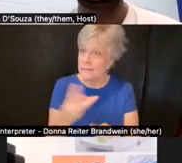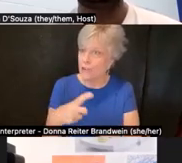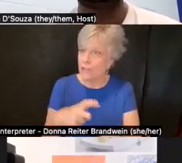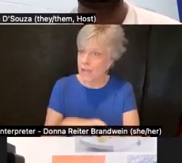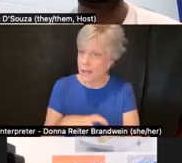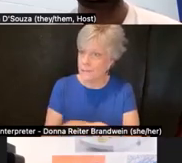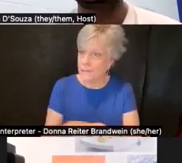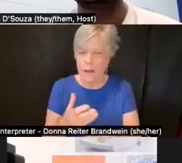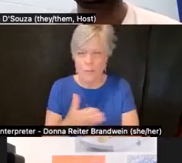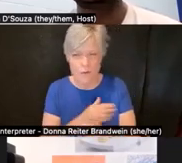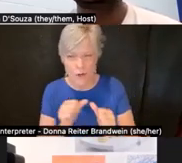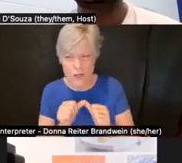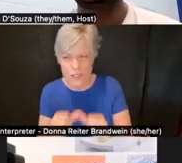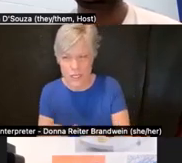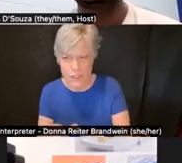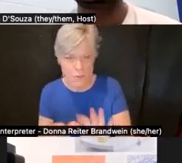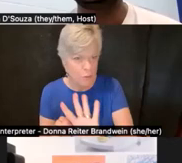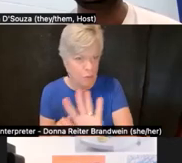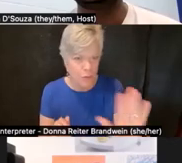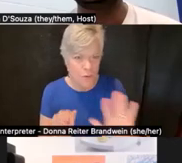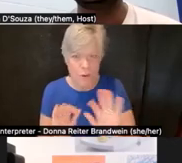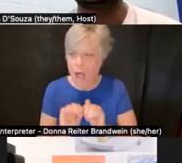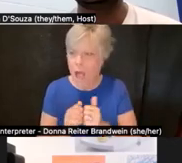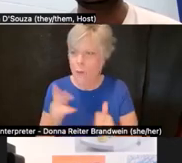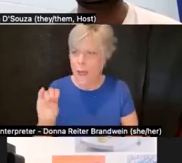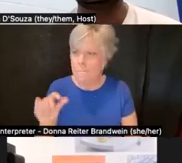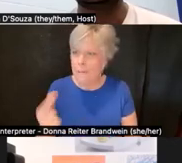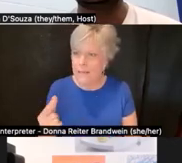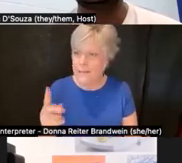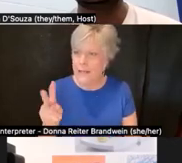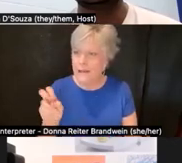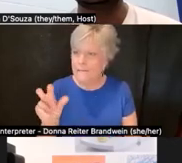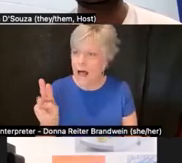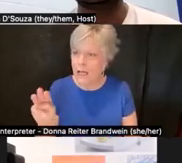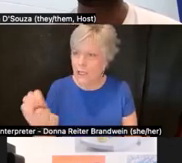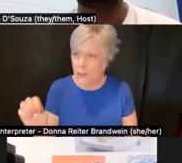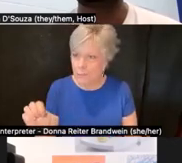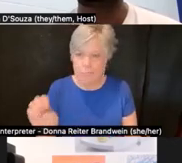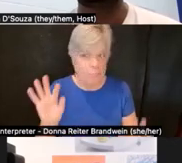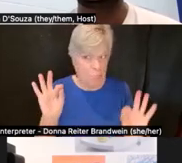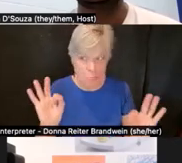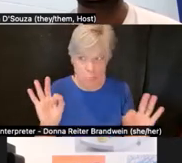I want to ask how my pacing and volume are for folks, and if there are any concerns,